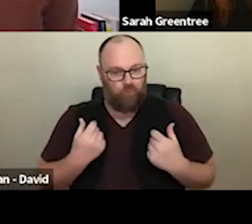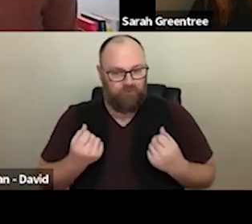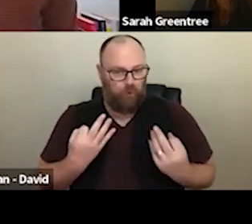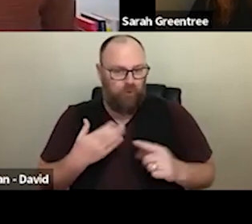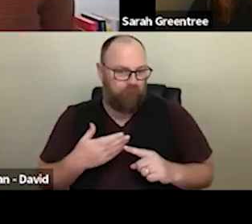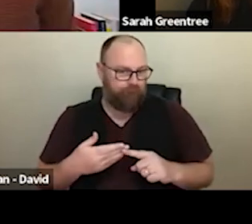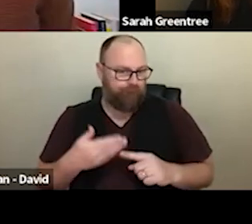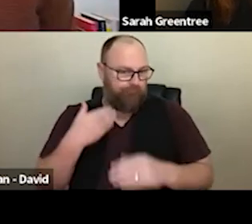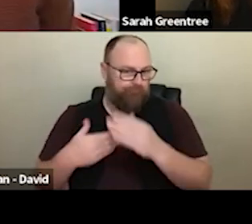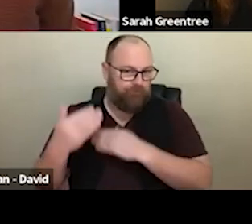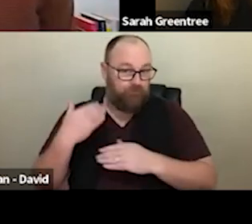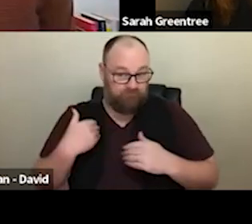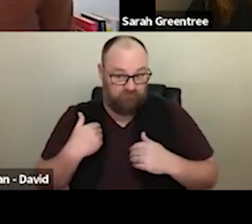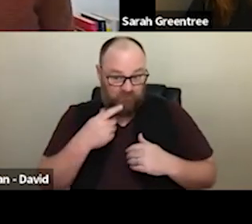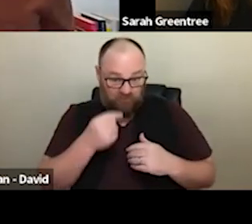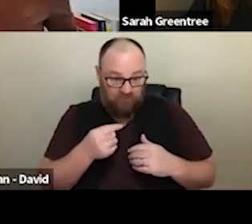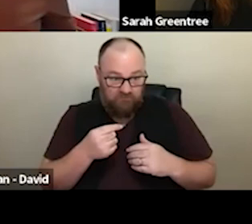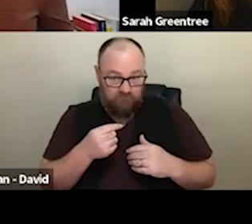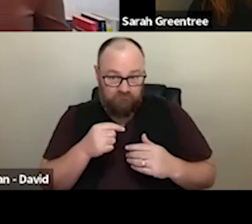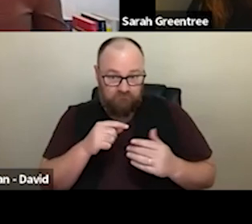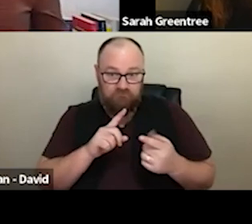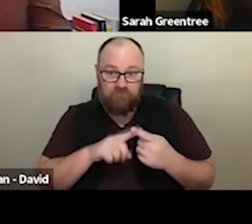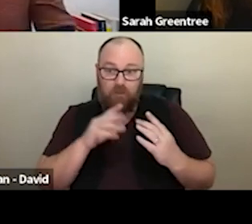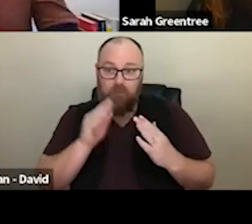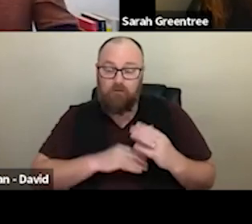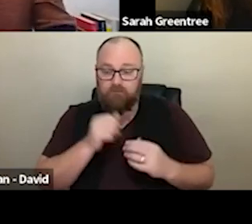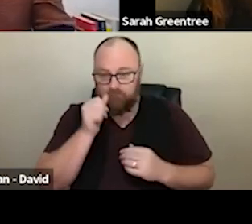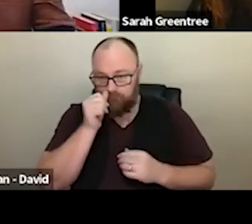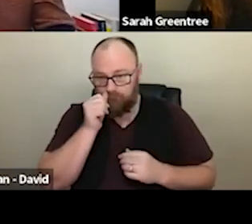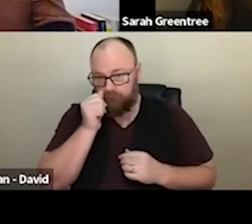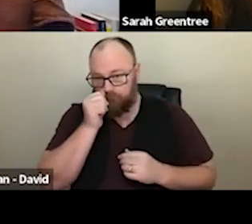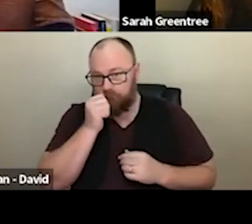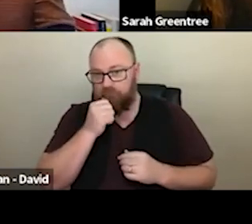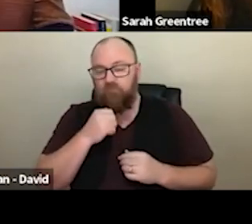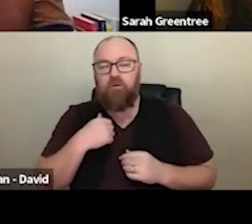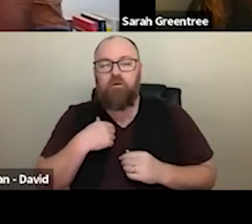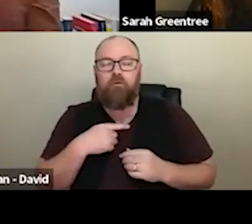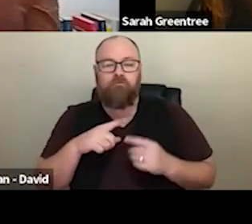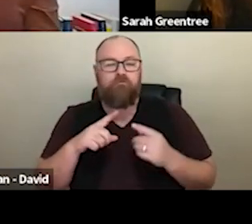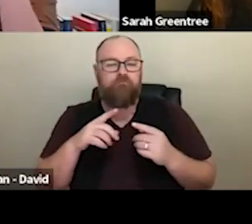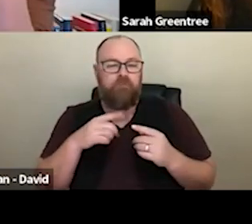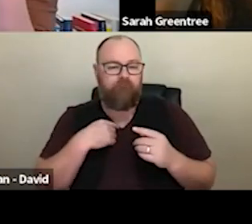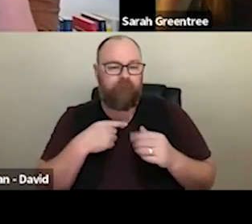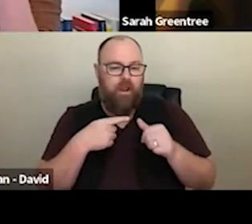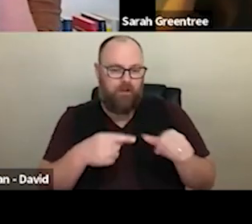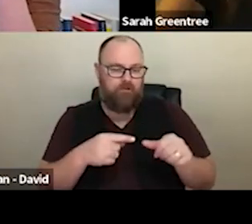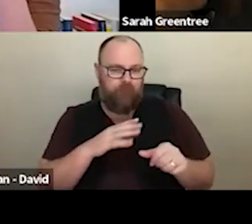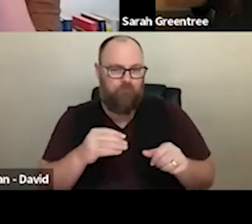I sort of think we've touched a little bit that on the question from a skip land as well. ... African Australian theatre and storytelling company based in Adelaide, hosting a very first major production